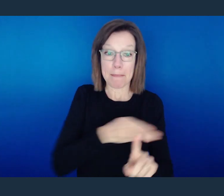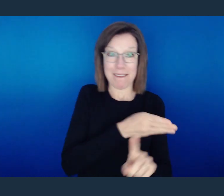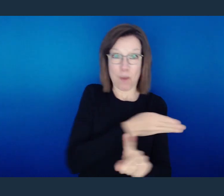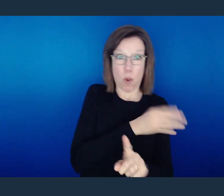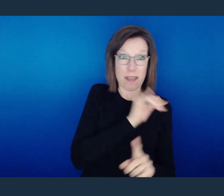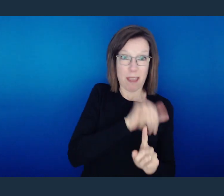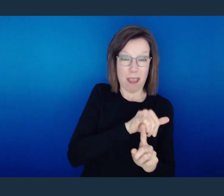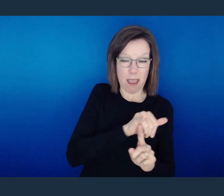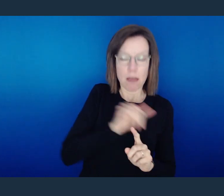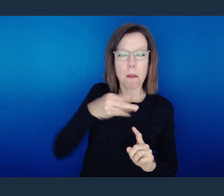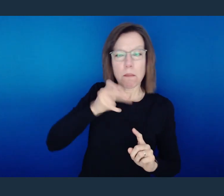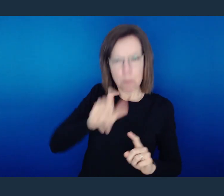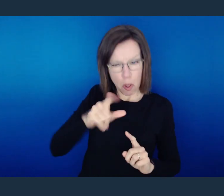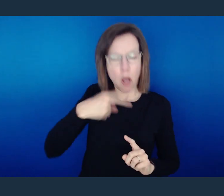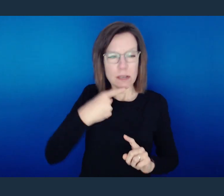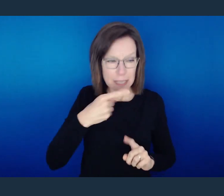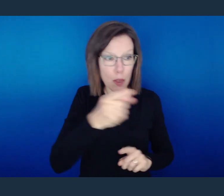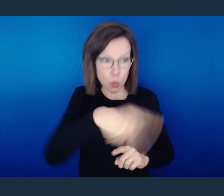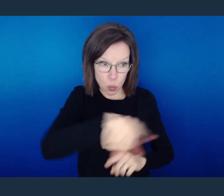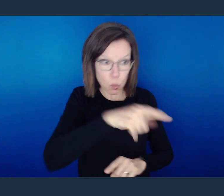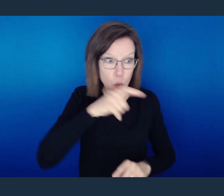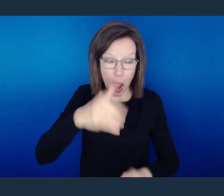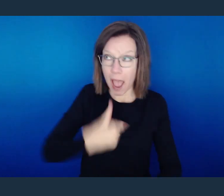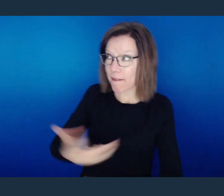that those of us who had the faith shall live by faith.